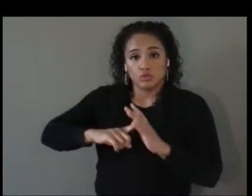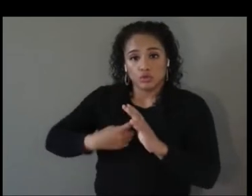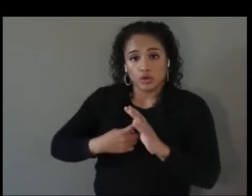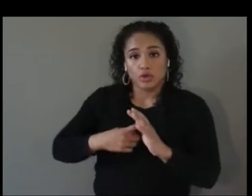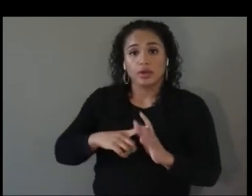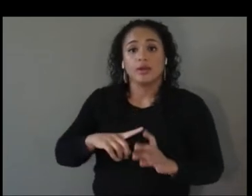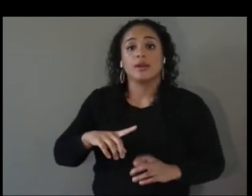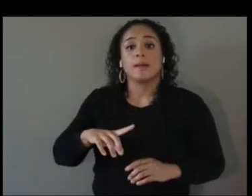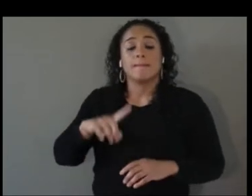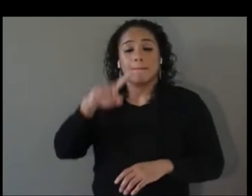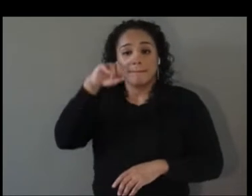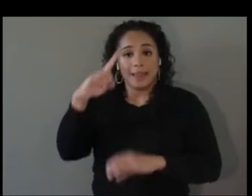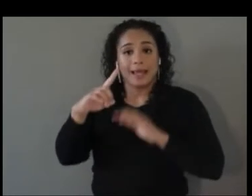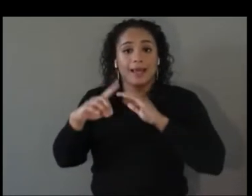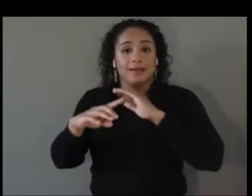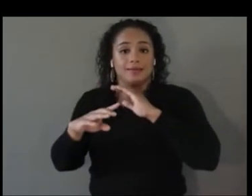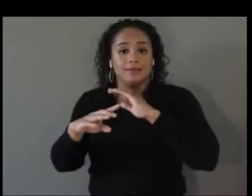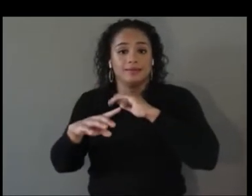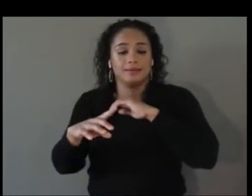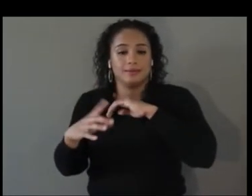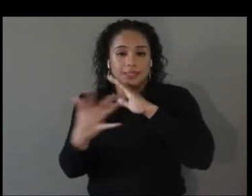about yourself and about that, please.